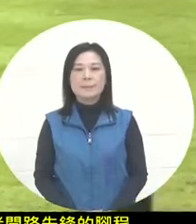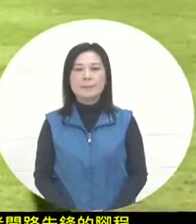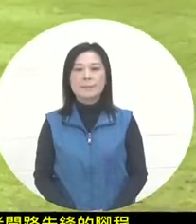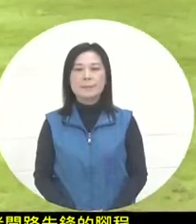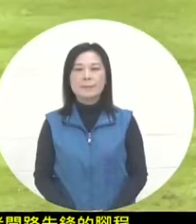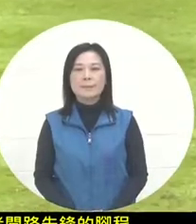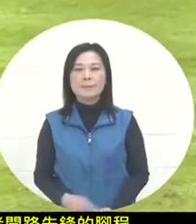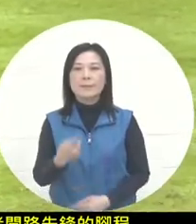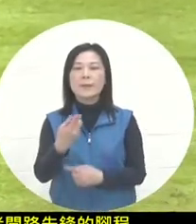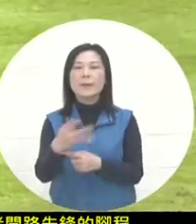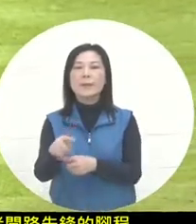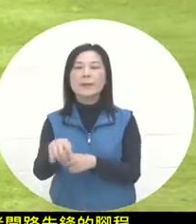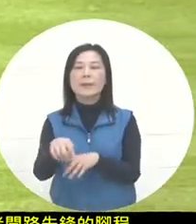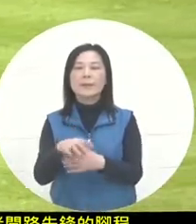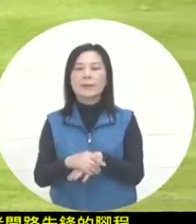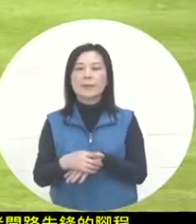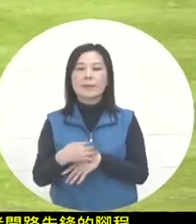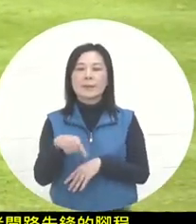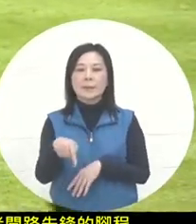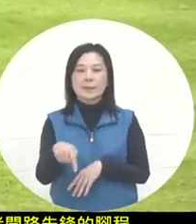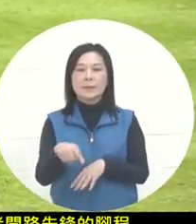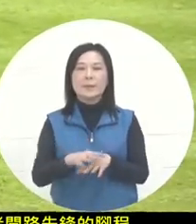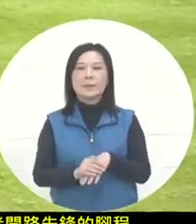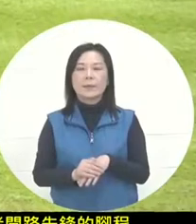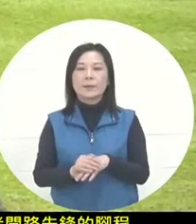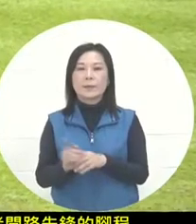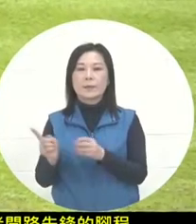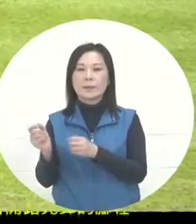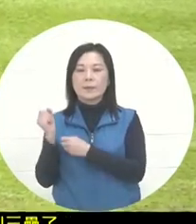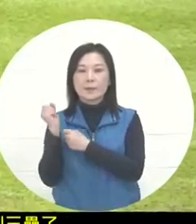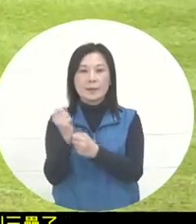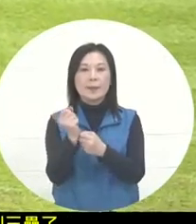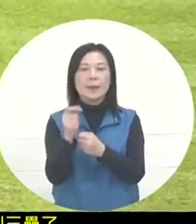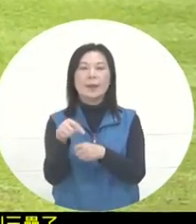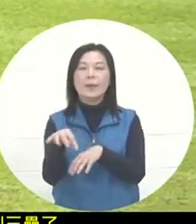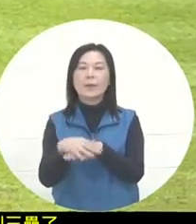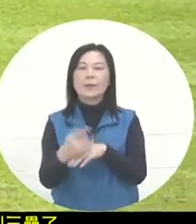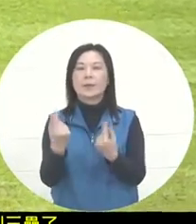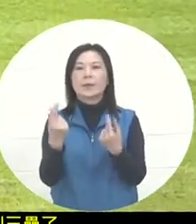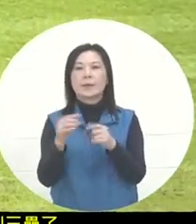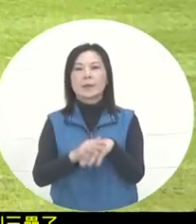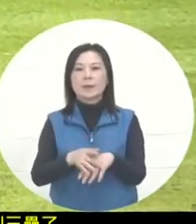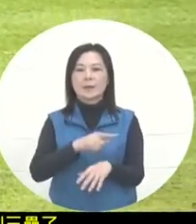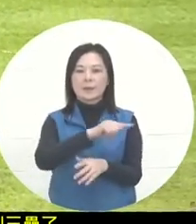base. In the first inning, we mainly used the bar in the strike zone after reaching the scoring gate . The same was true in the third round.